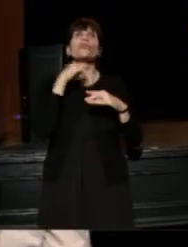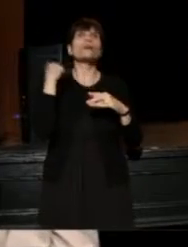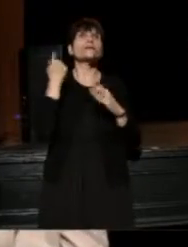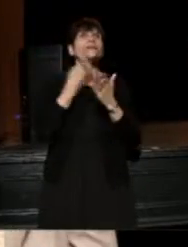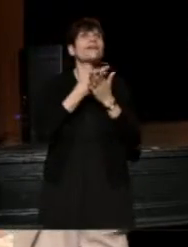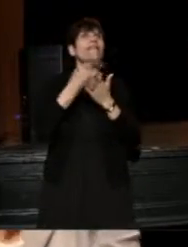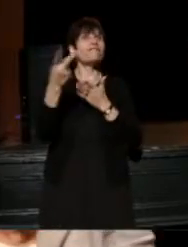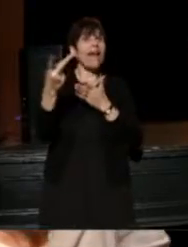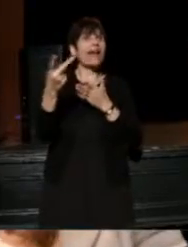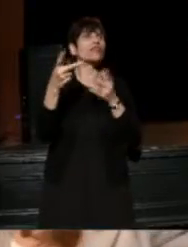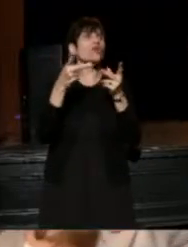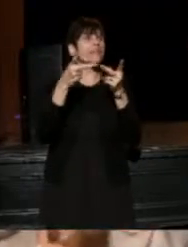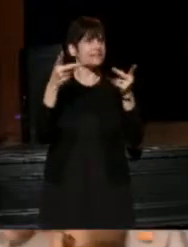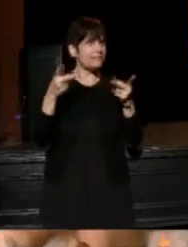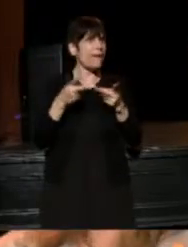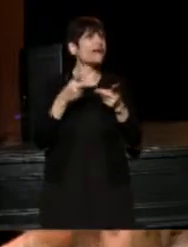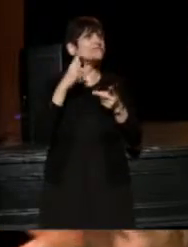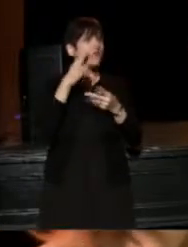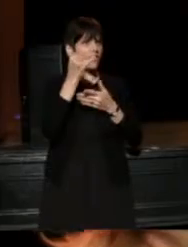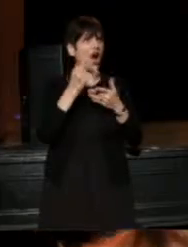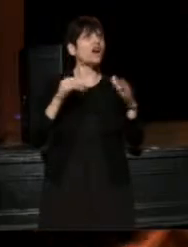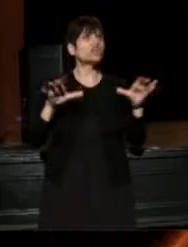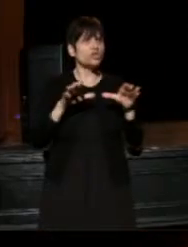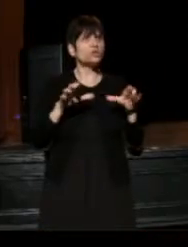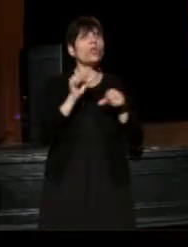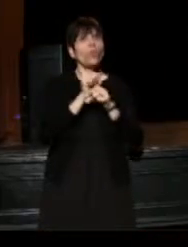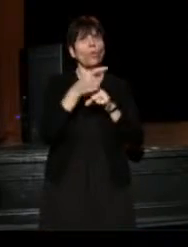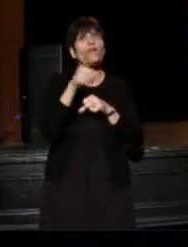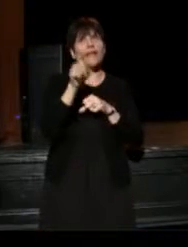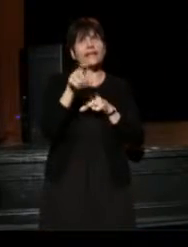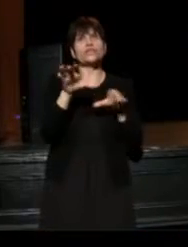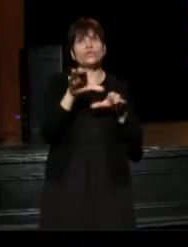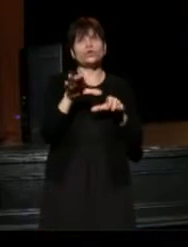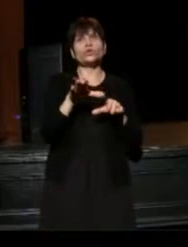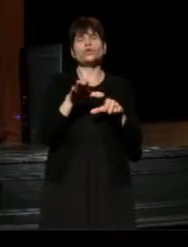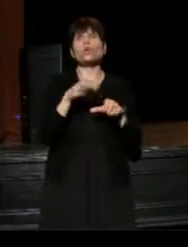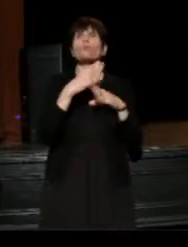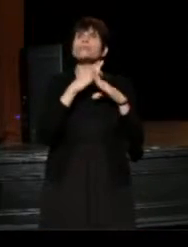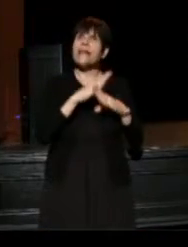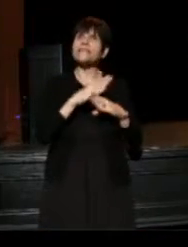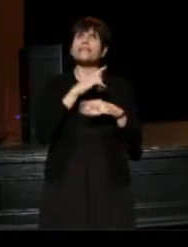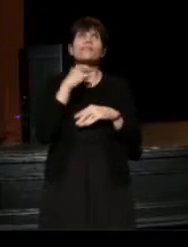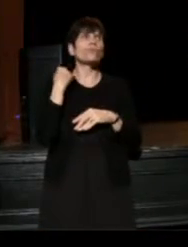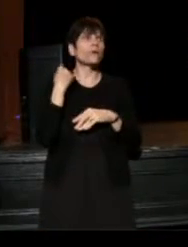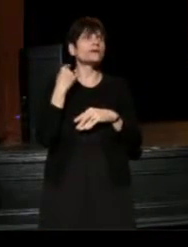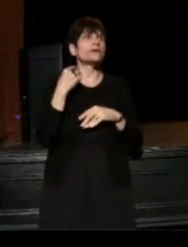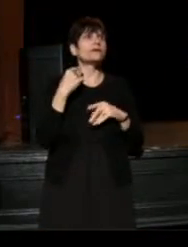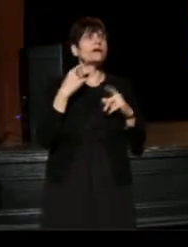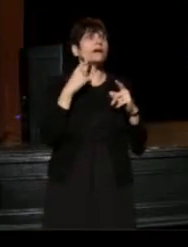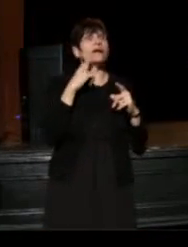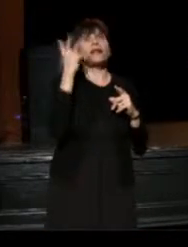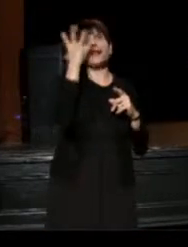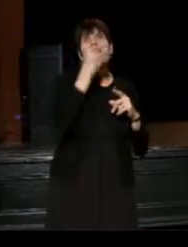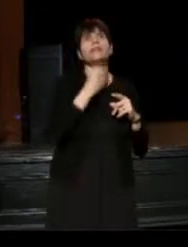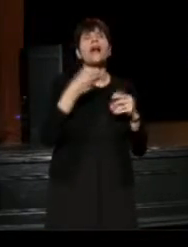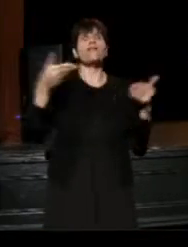and the space for the artists to do the work that they need to do. And from Diane's lovely introduction of [unclear],